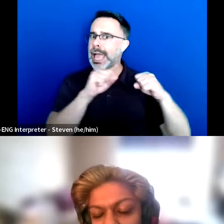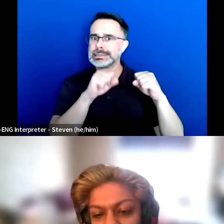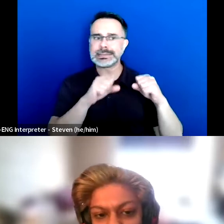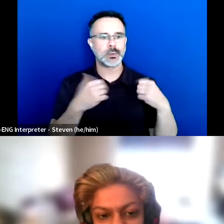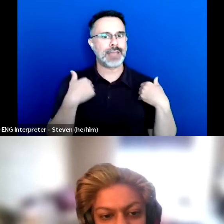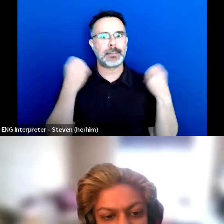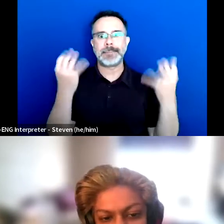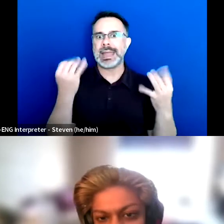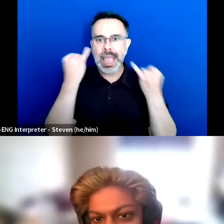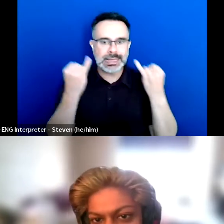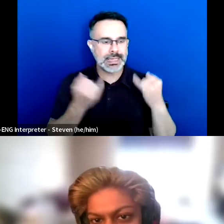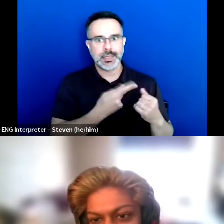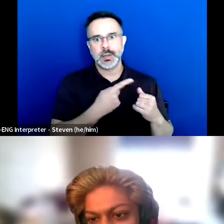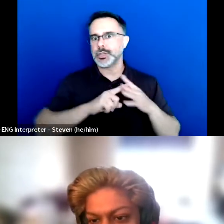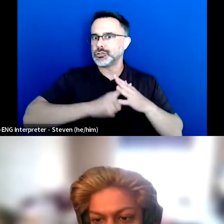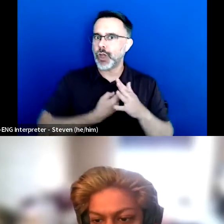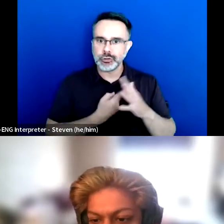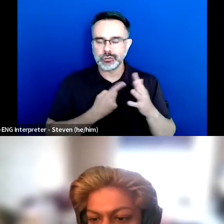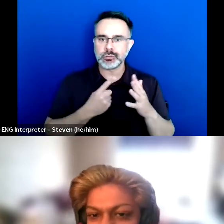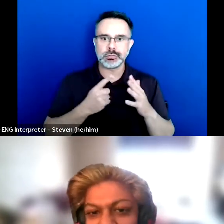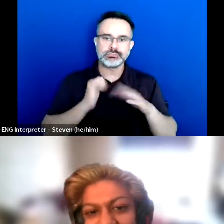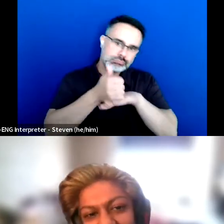And we built Unpacking Ableism, our first workshop.